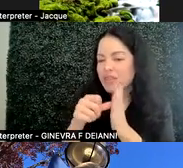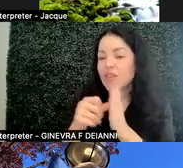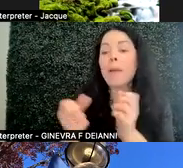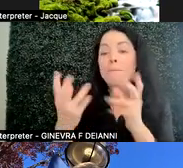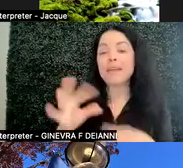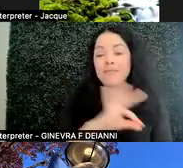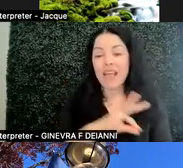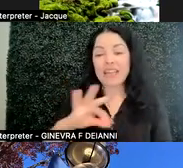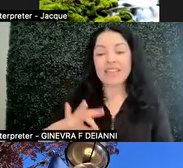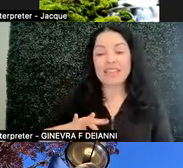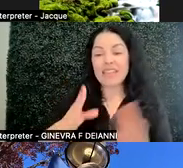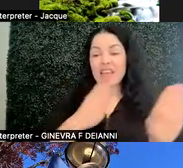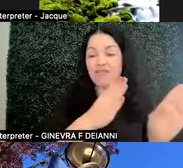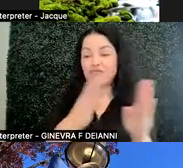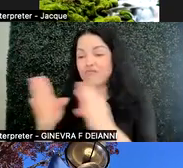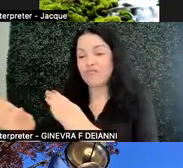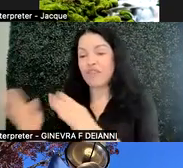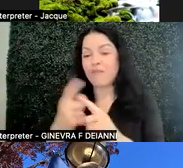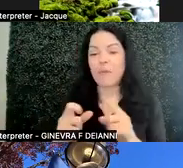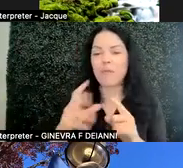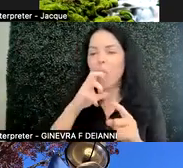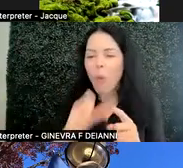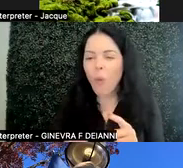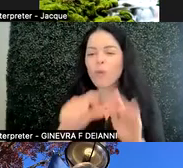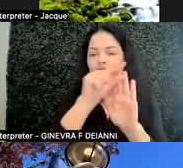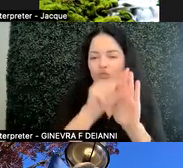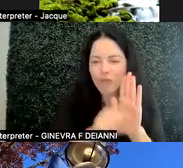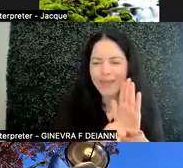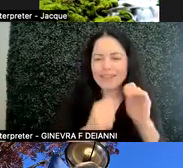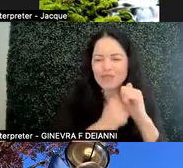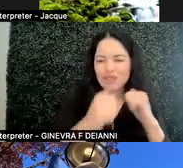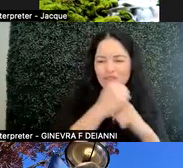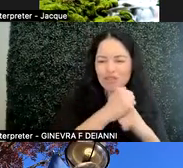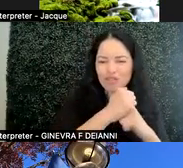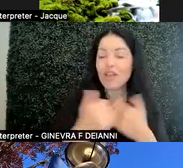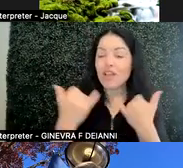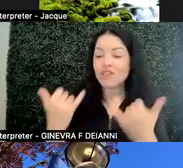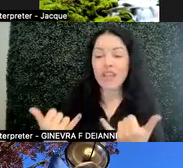from traditional grading structures and move to giving one point for every assignment